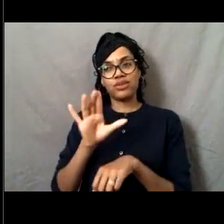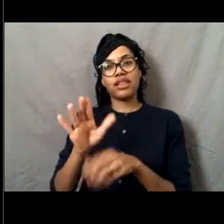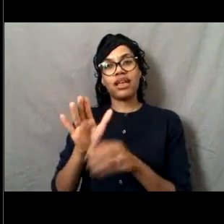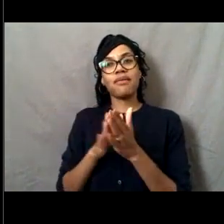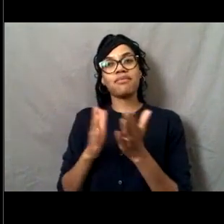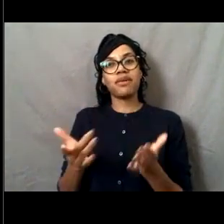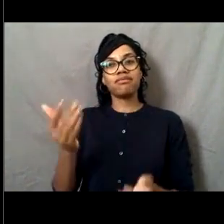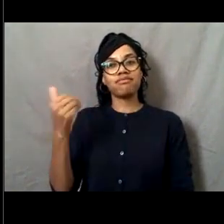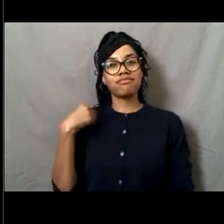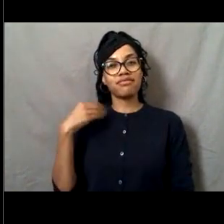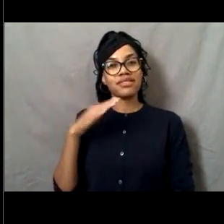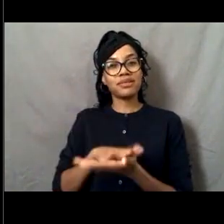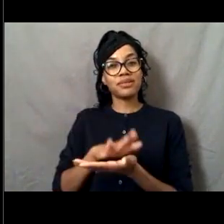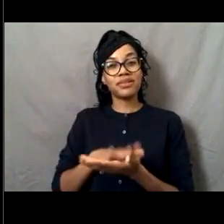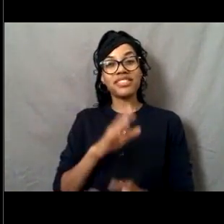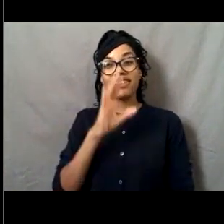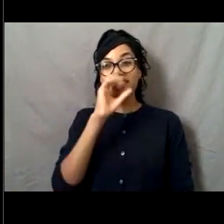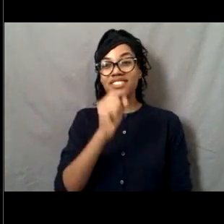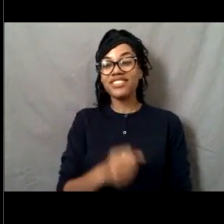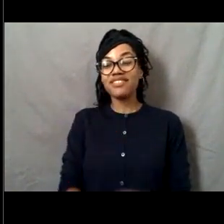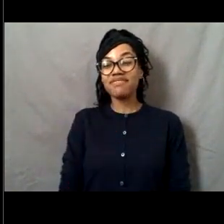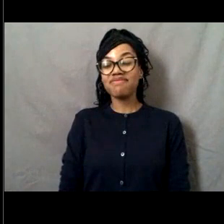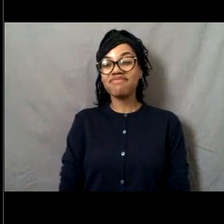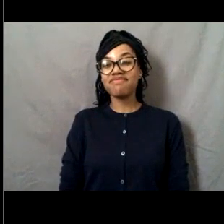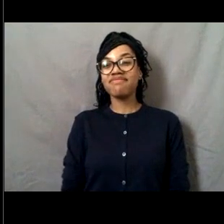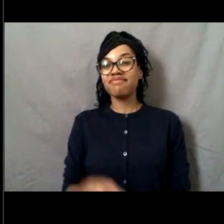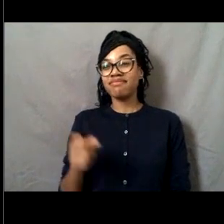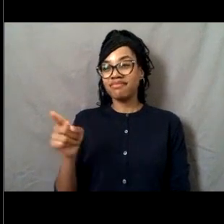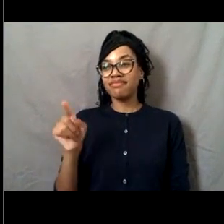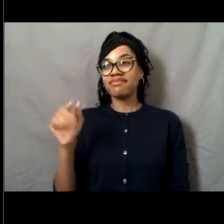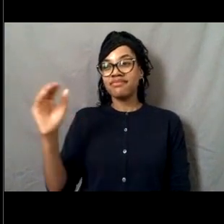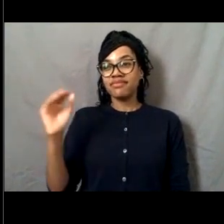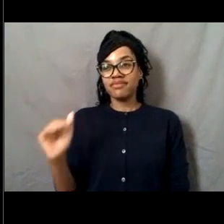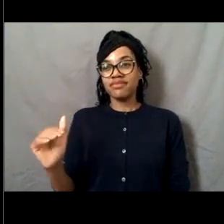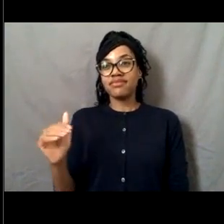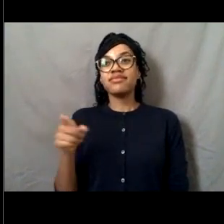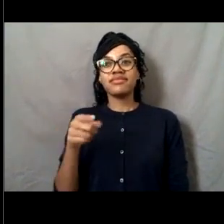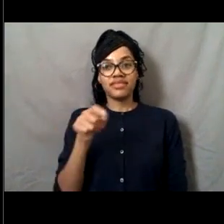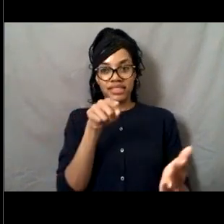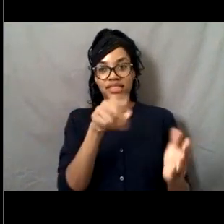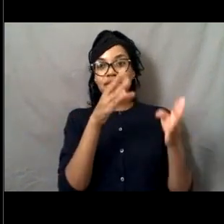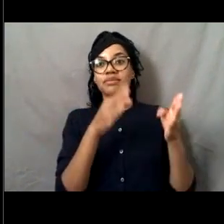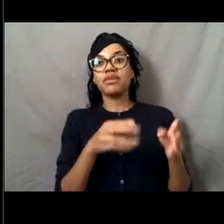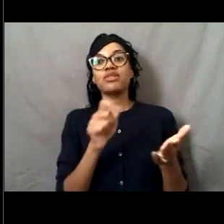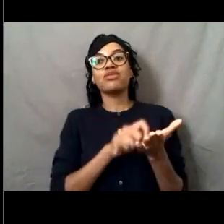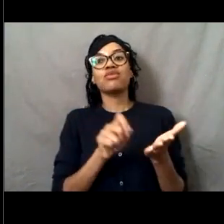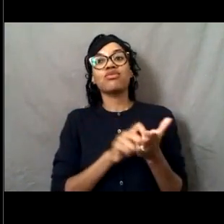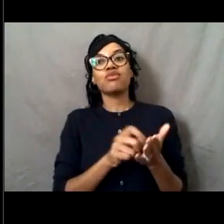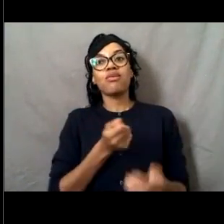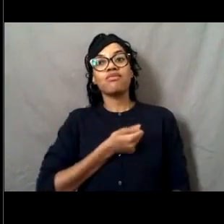So it's very interesting. Yeah. Theodore is saying that he wrote poems too. Michelle is also saying "Treasure Island."